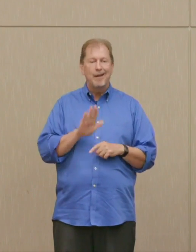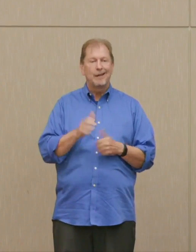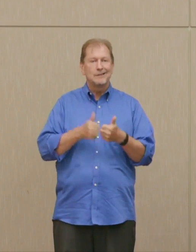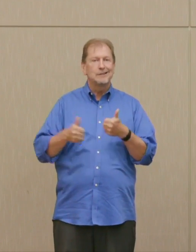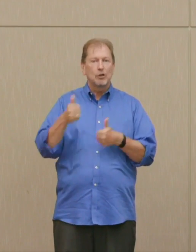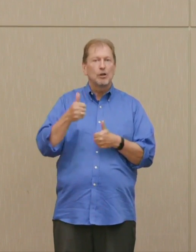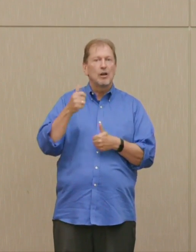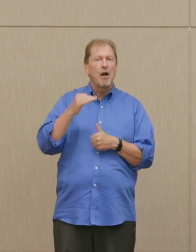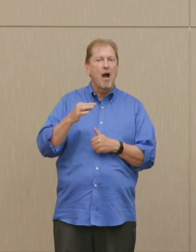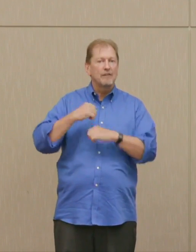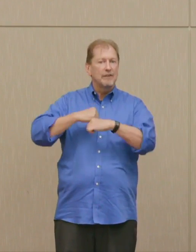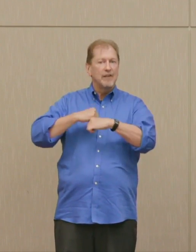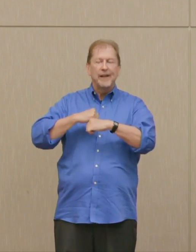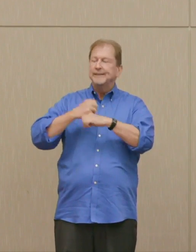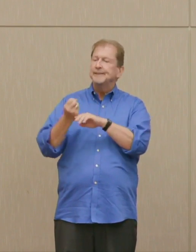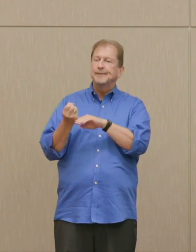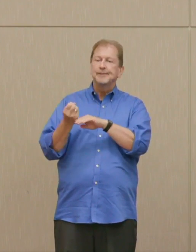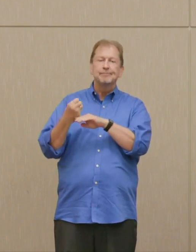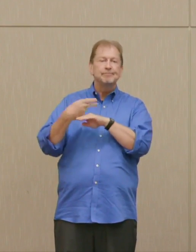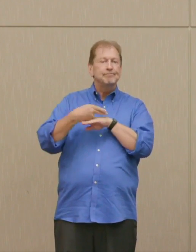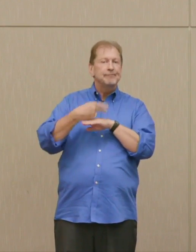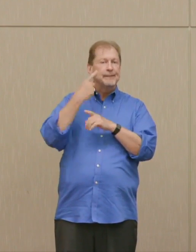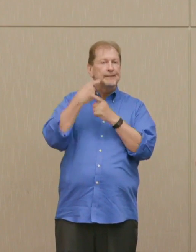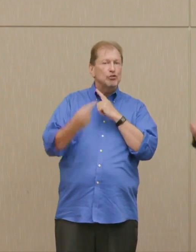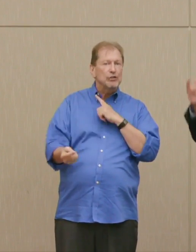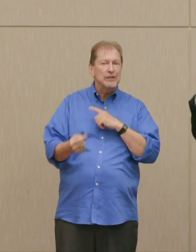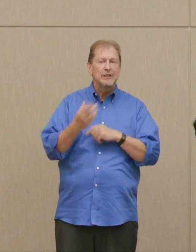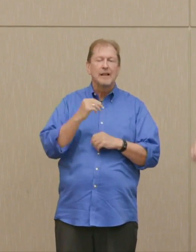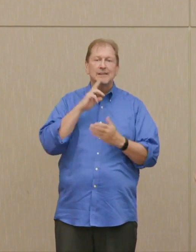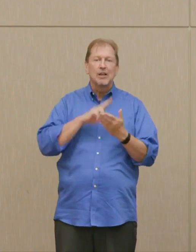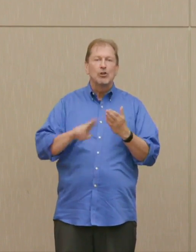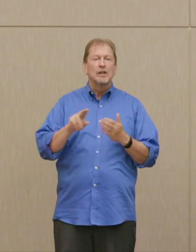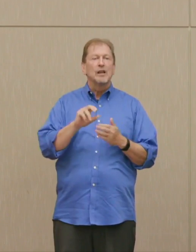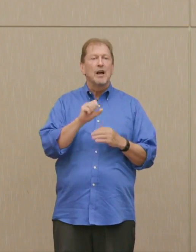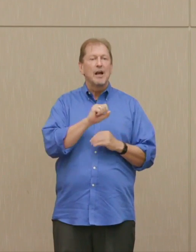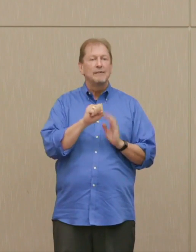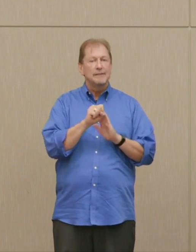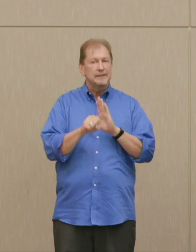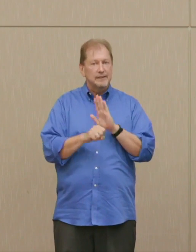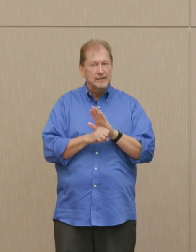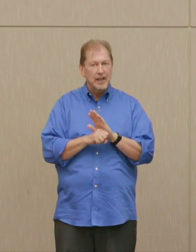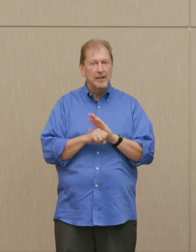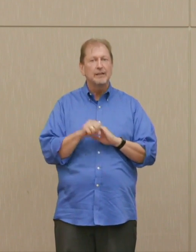Ash Carter, and his Secretary of State John Cary, just as a out today,